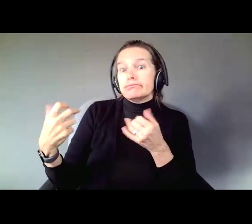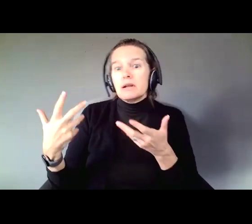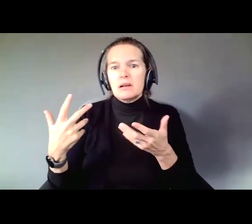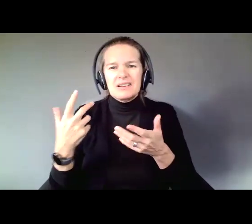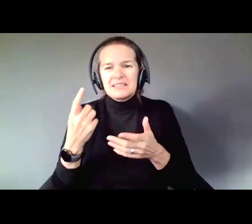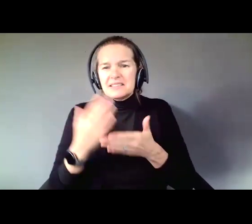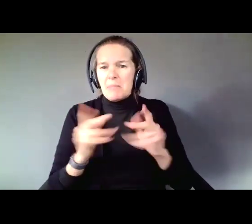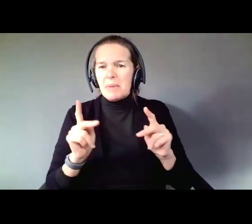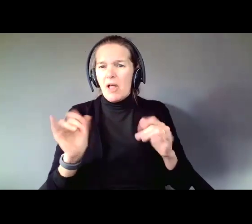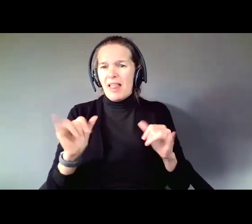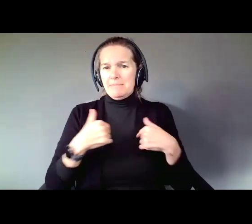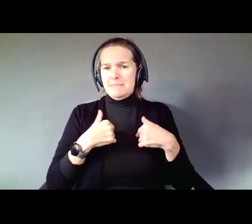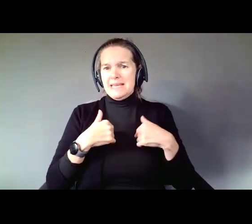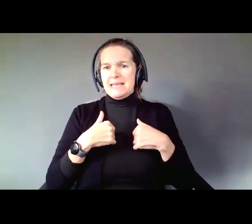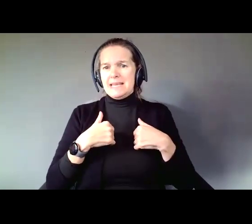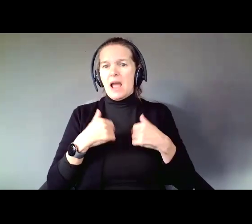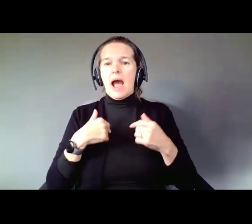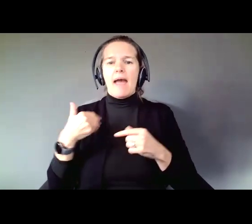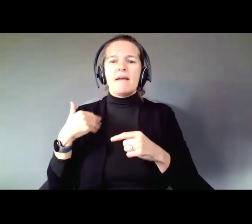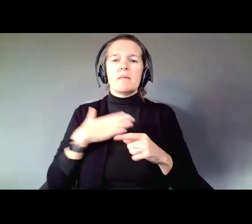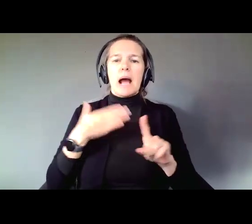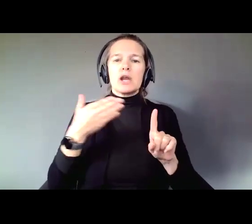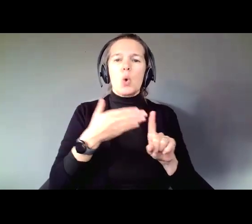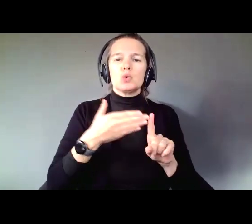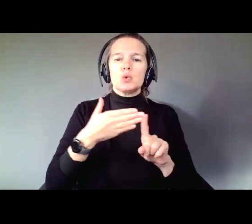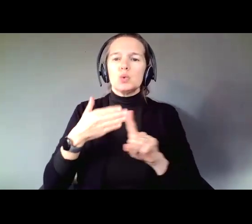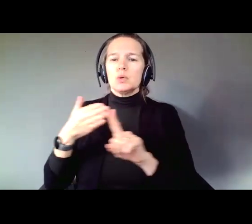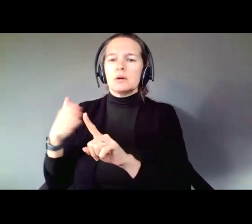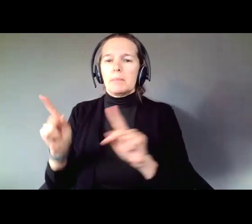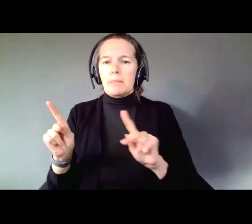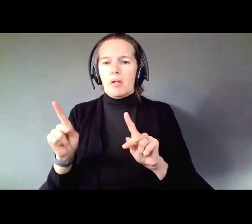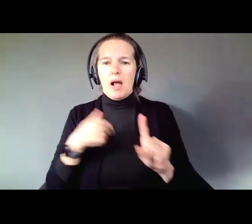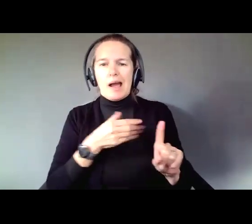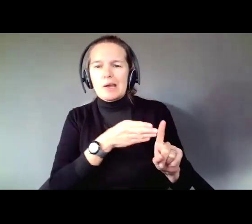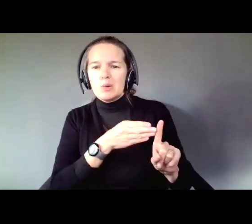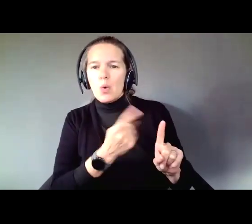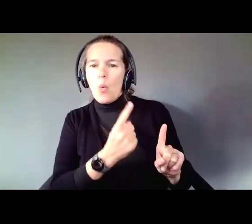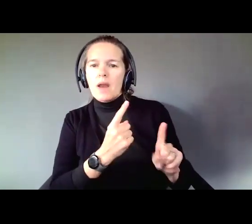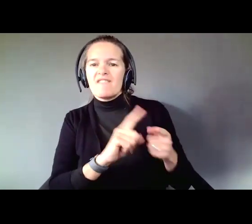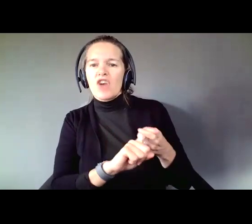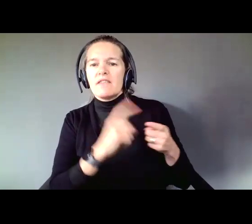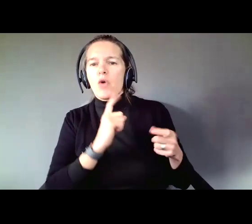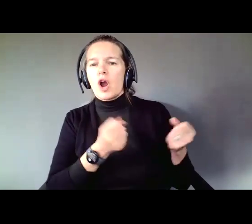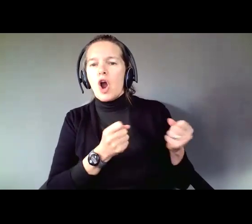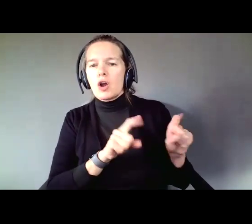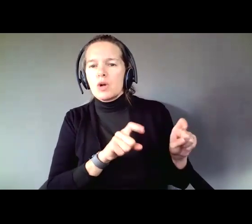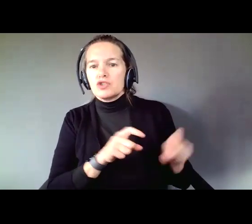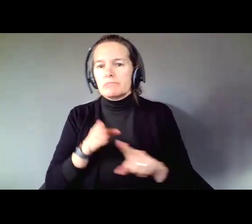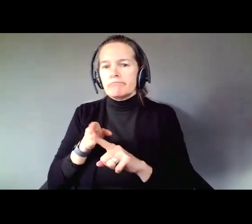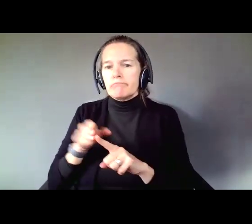Some people are like me and they have what I call go to people. I go to one buddy for car questions, I go to another person for financial questions,